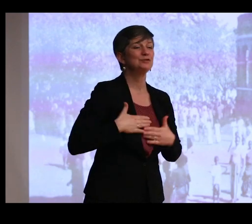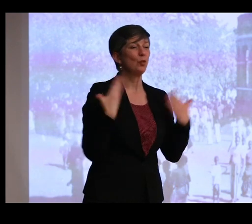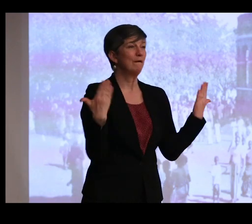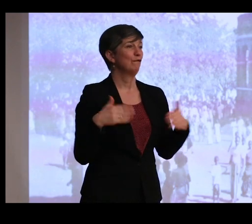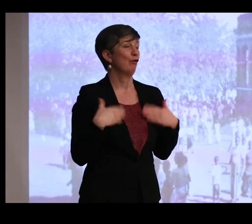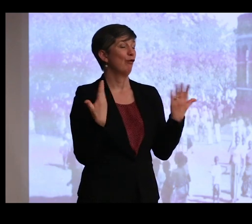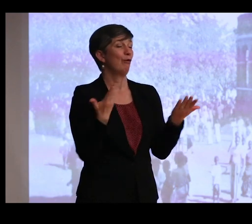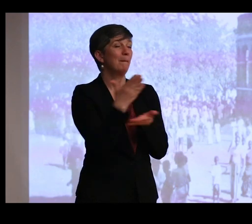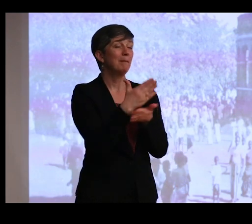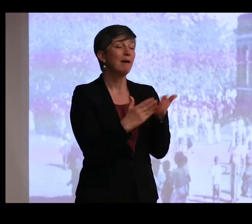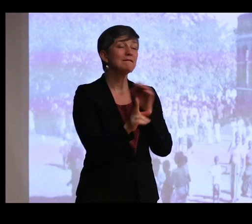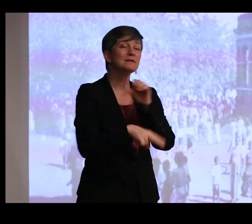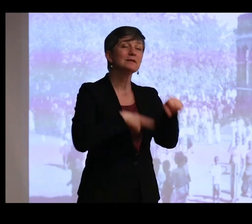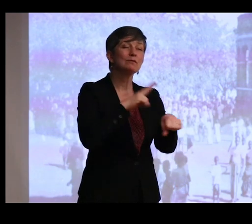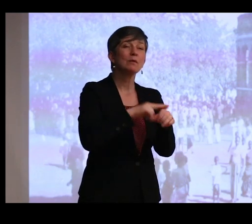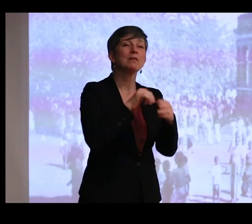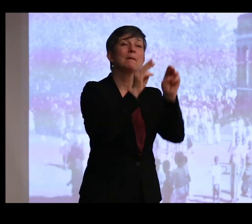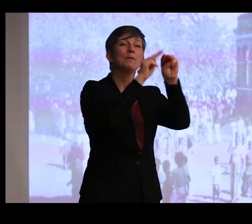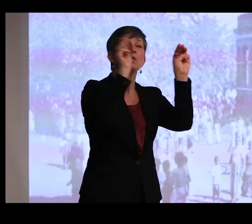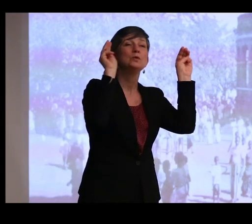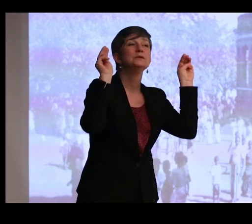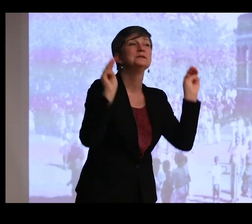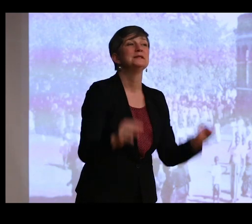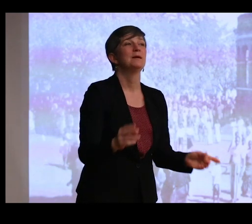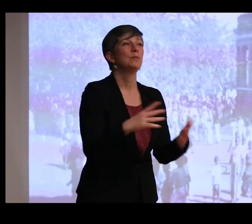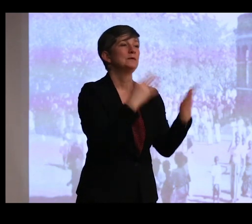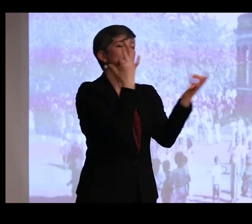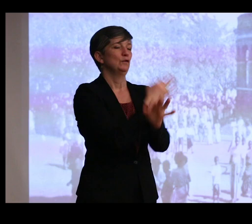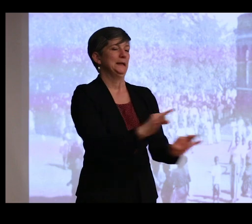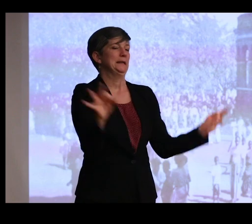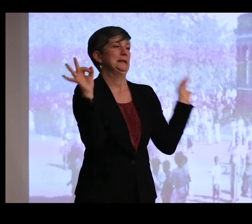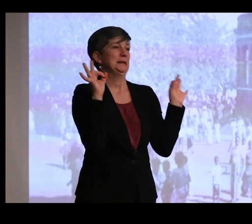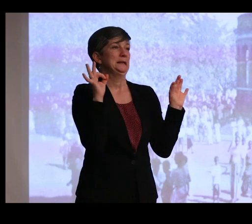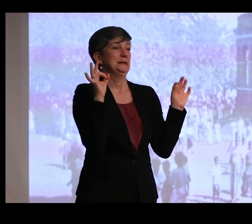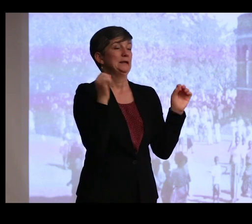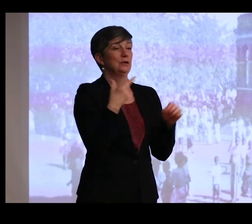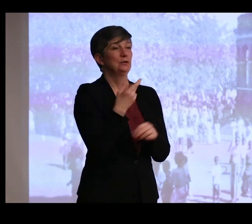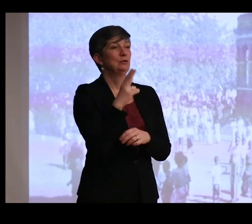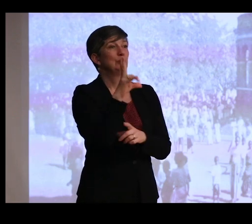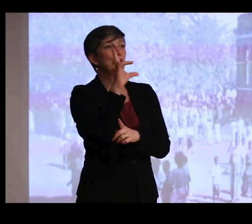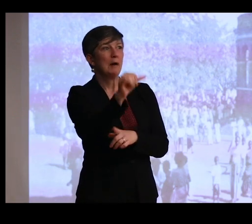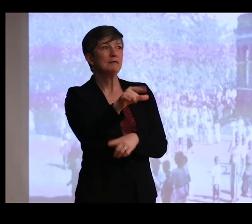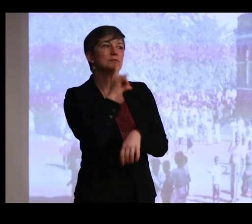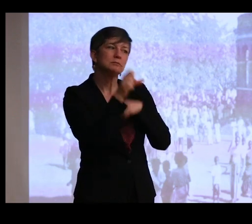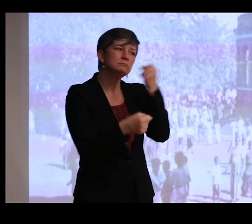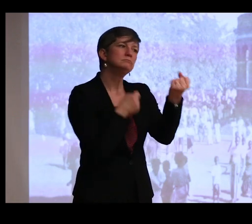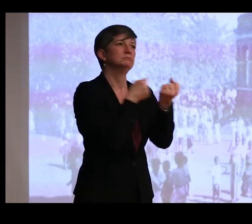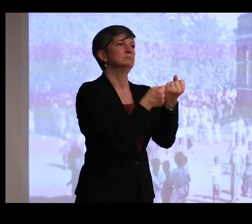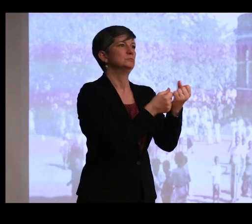And part of it, of course, is that the museum was a free institution, something that Gravely campaigned very hard to maintain.